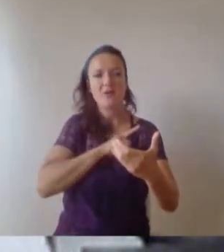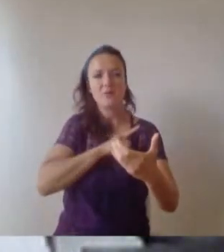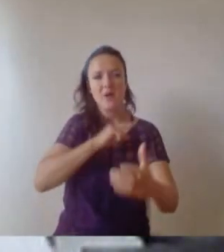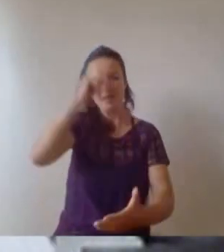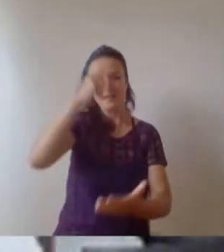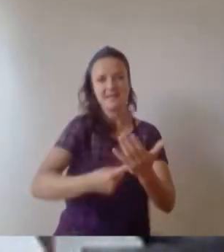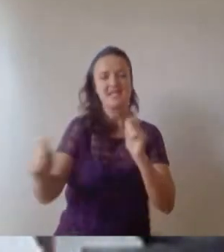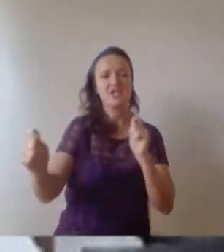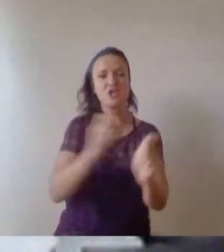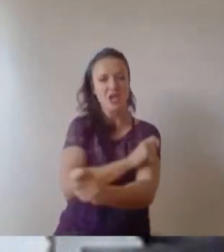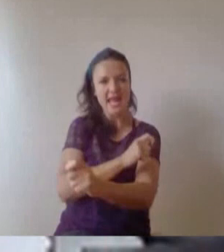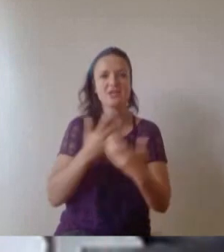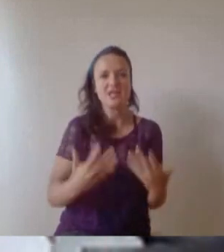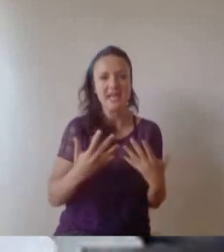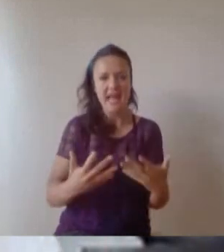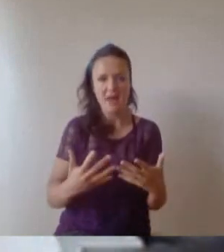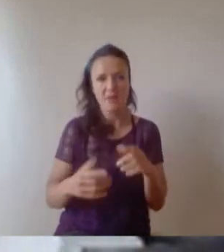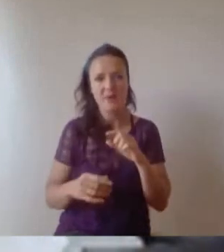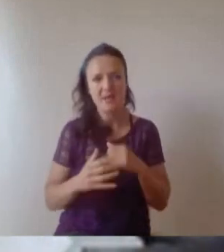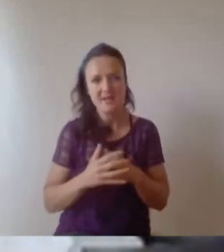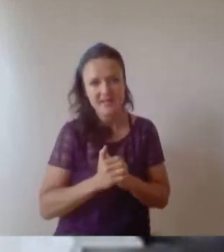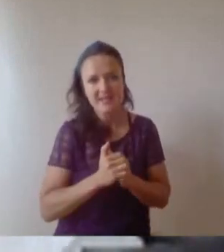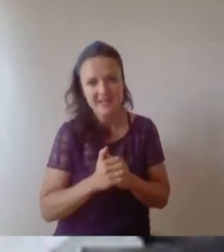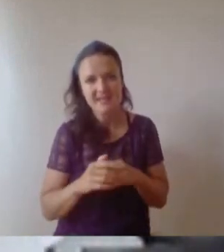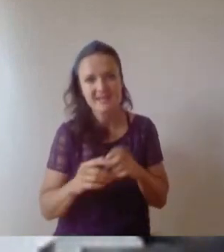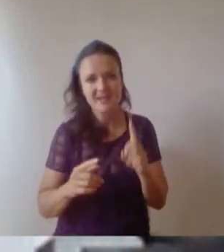and that you guys will be looking at now I'm sure. So a bit of advice,